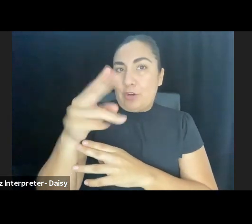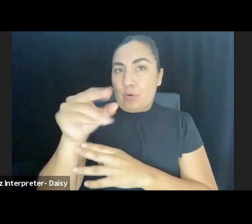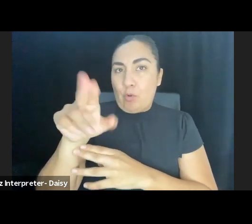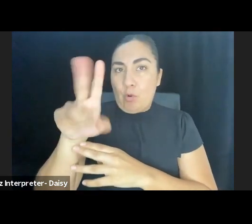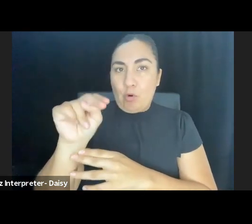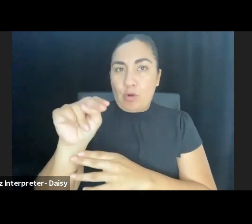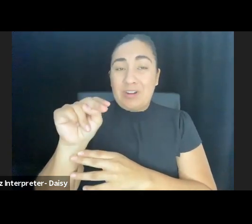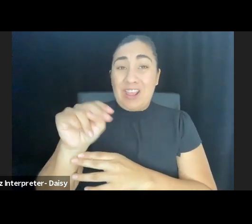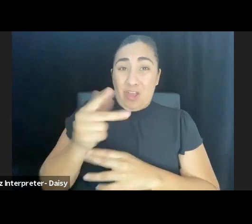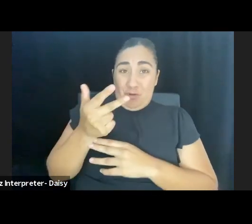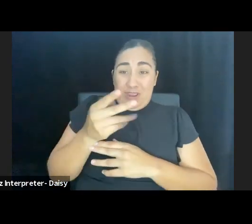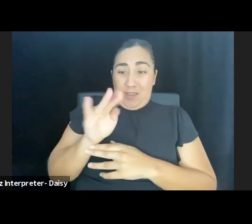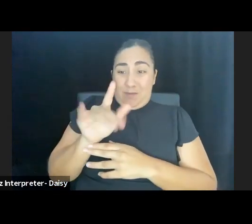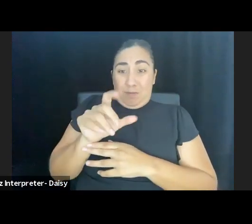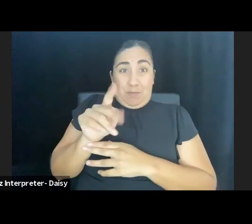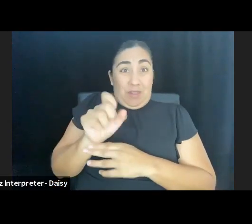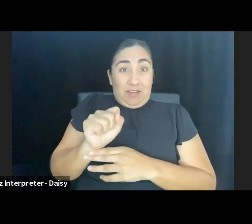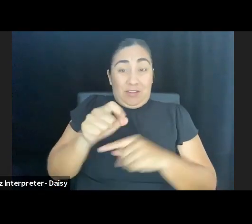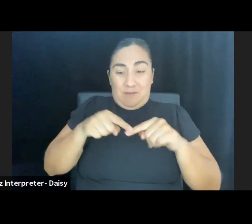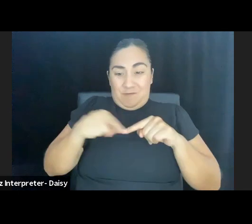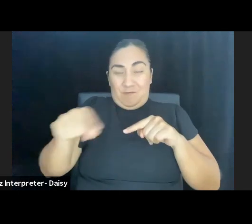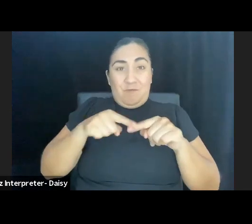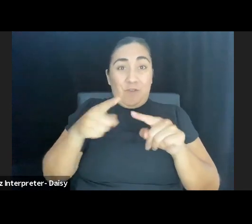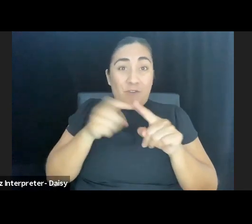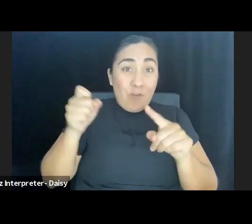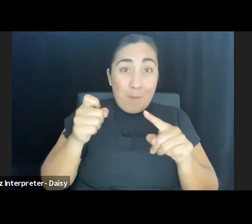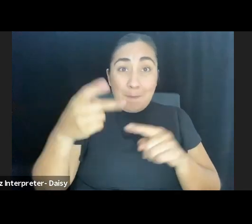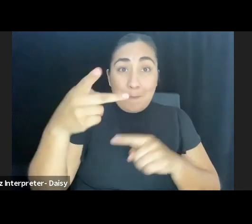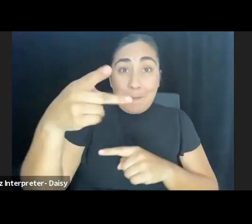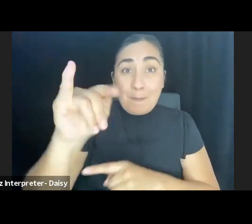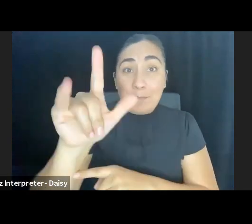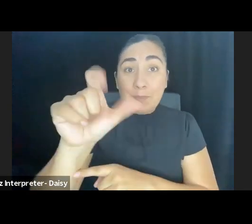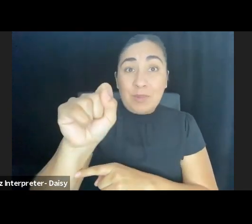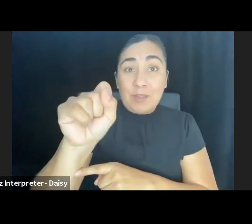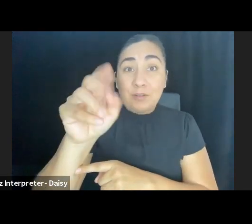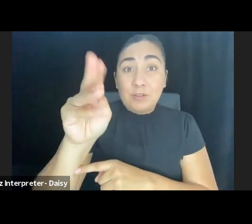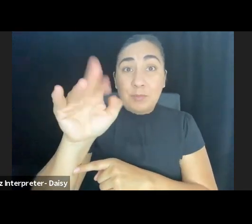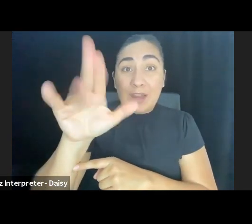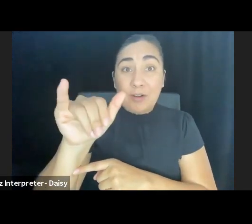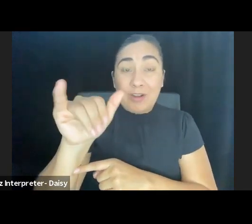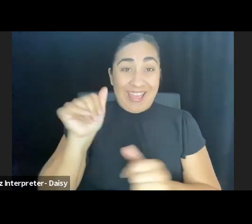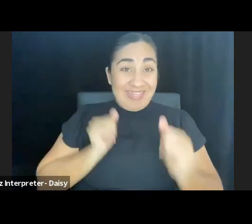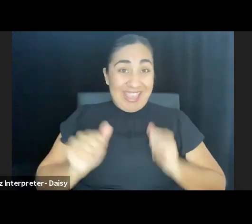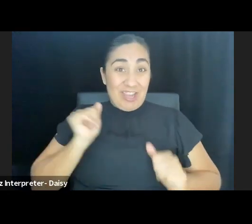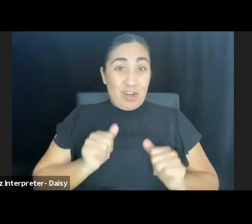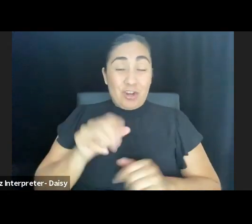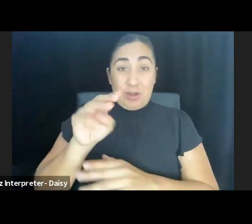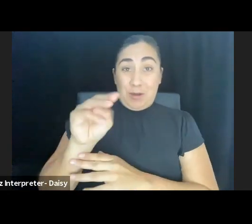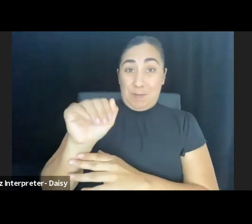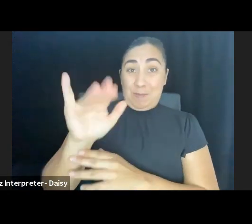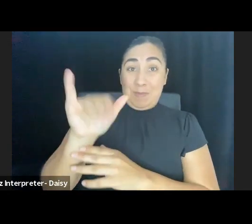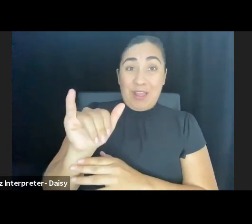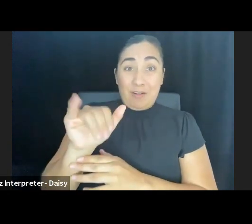from Pillsbury House Theatre on 35th and Chicago. Marion McClinton once told me, and it's something